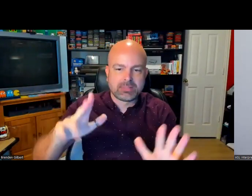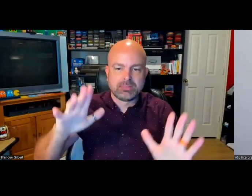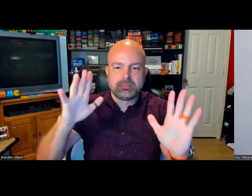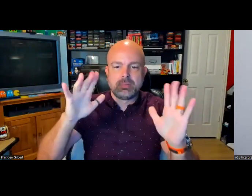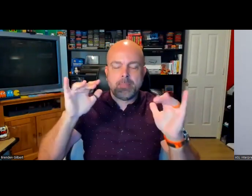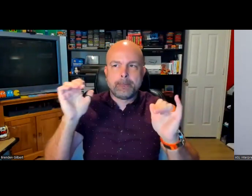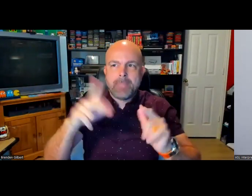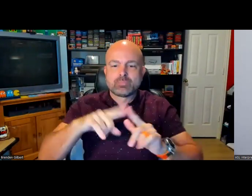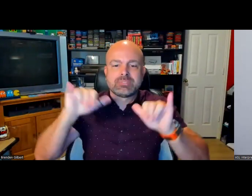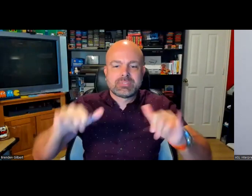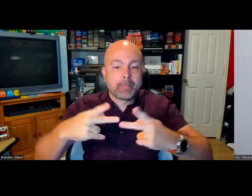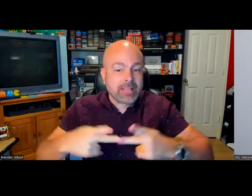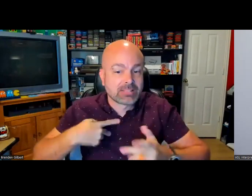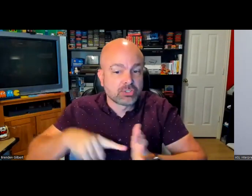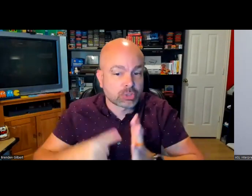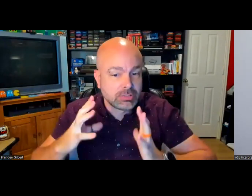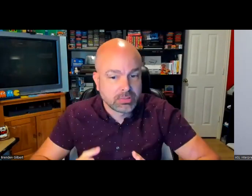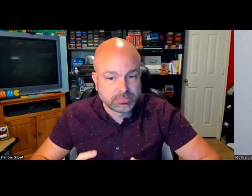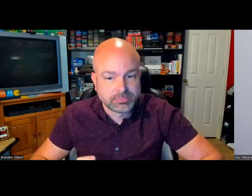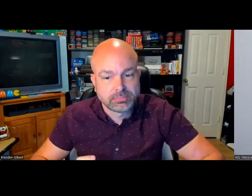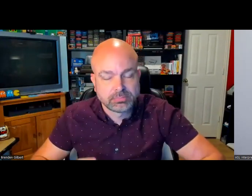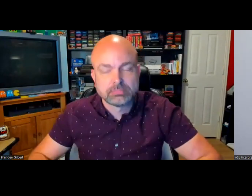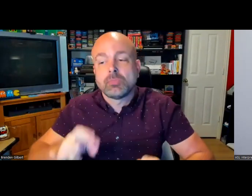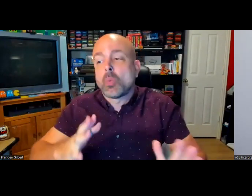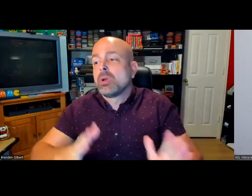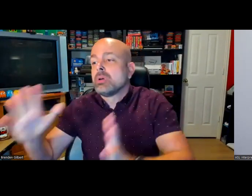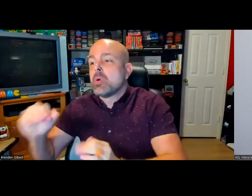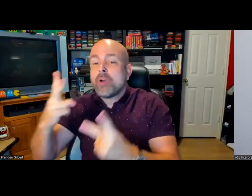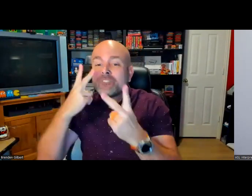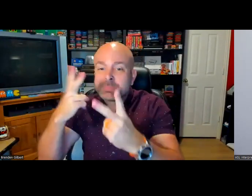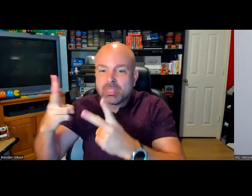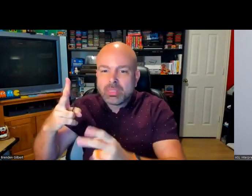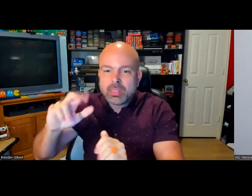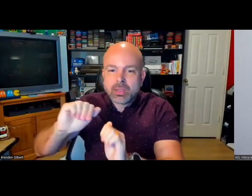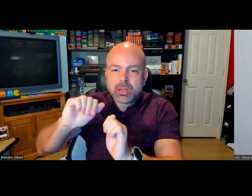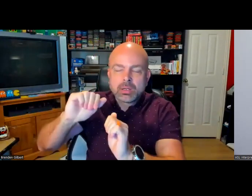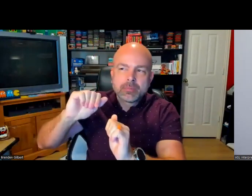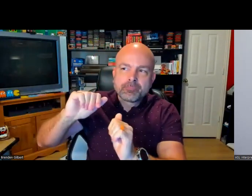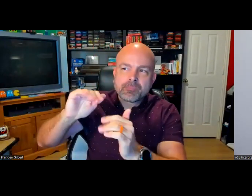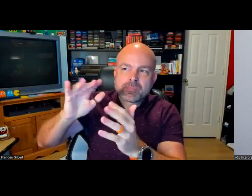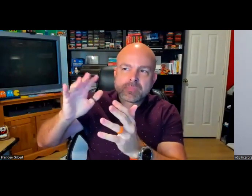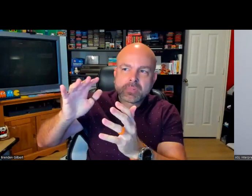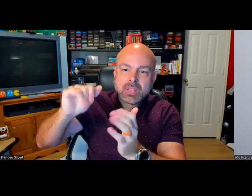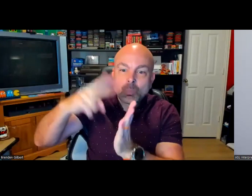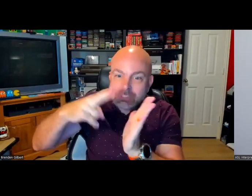and ready so you can get the captions on and you can get back to the same place you started, instead of having to come out of